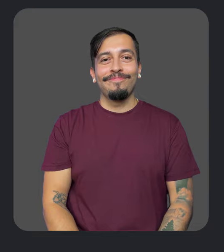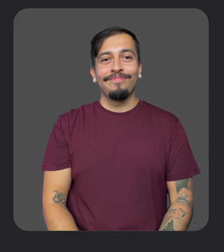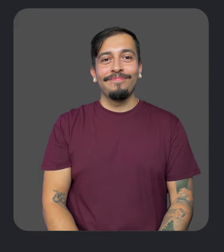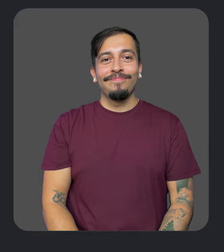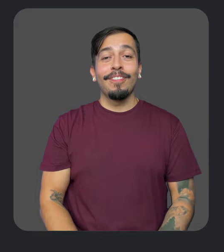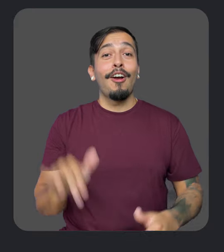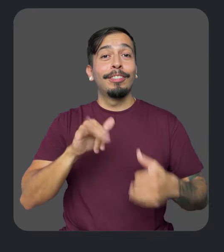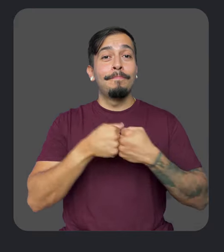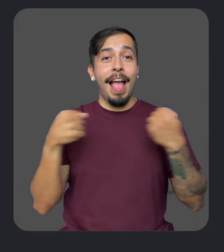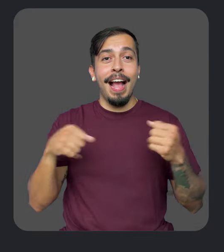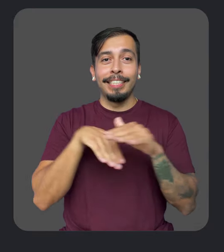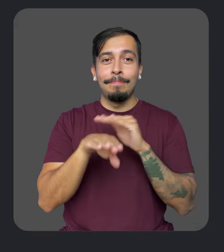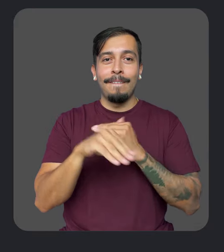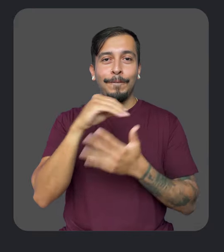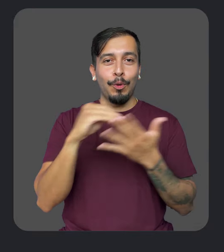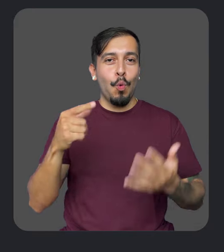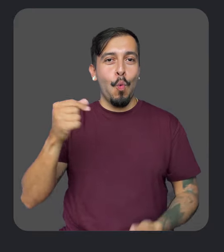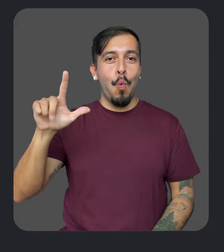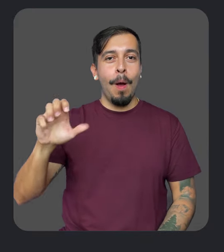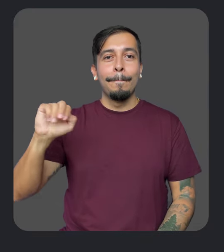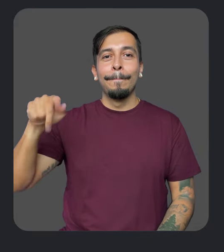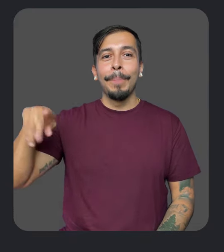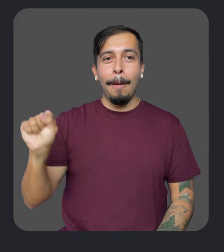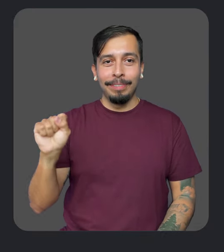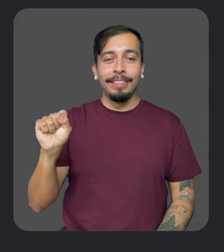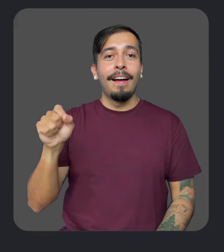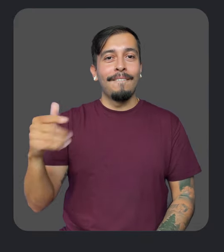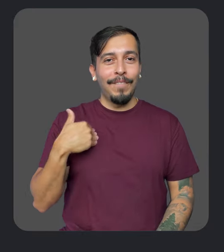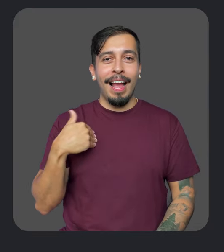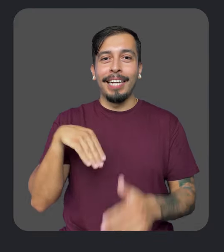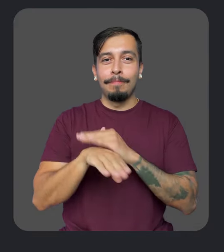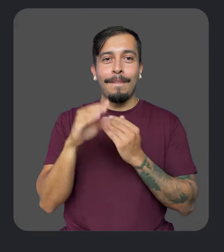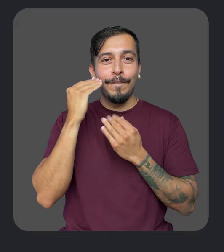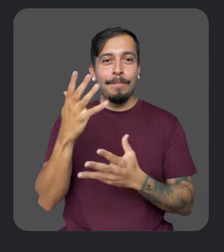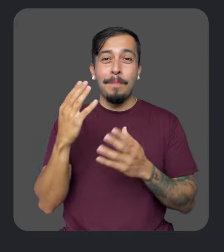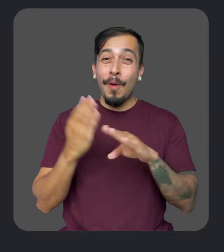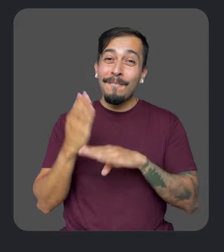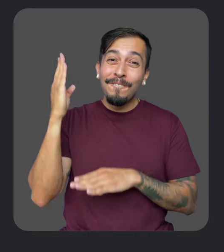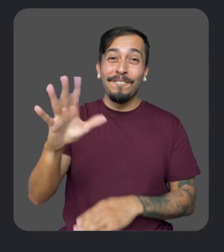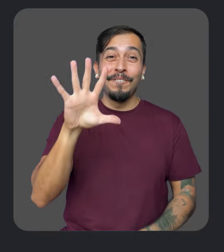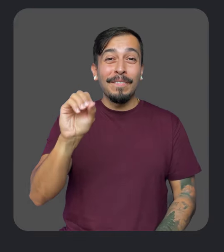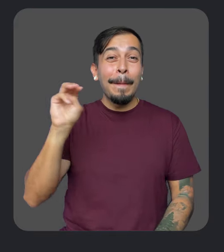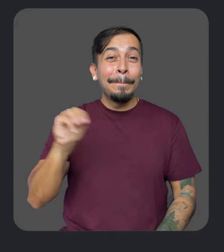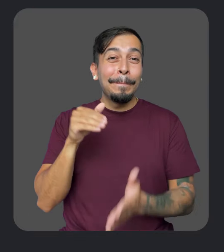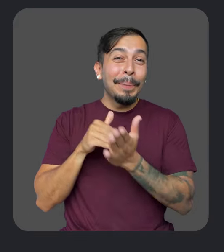We're also expanding accessibility features on Google Maps. Maps now has accessibility information for more than 50 million places,